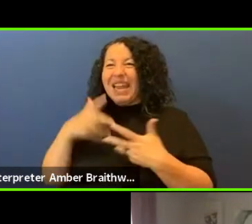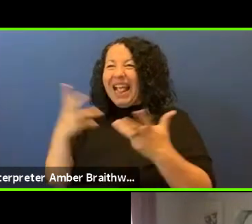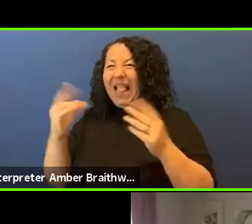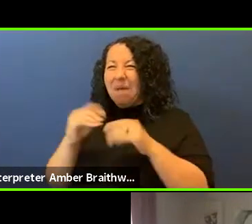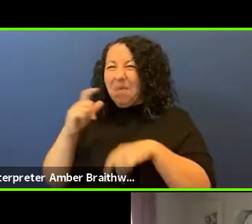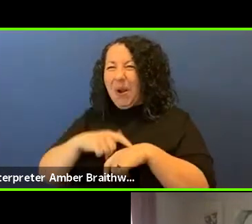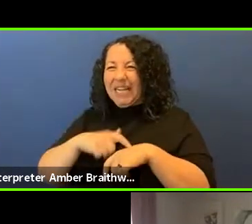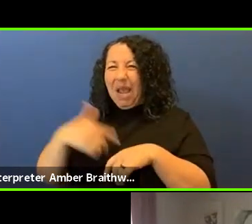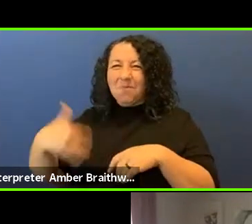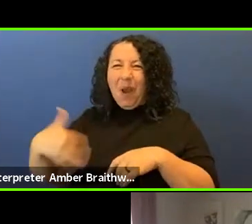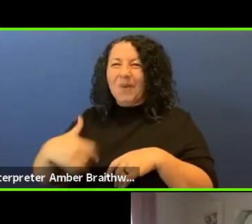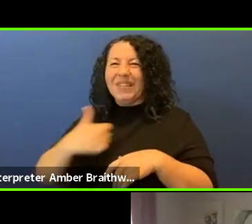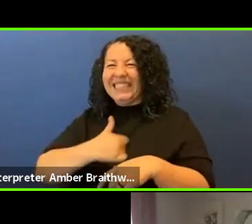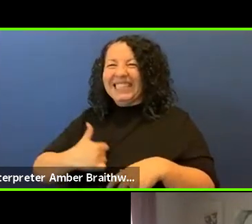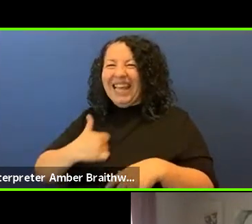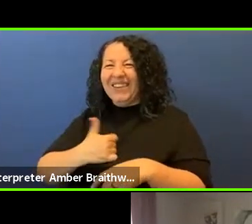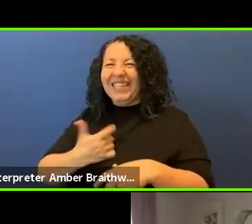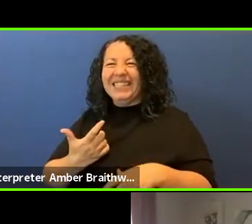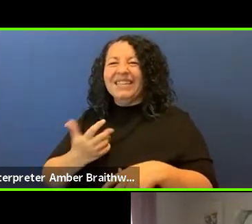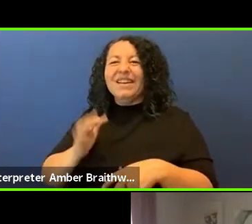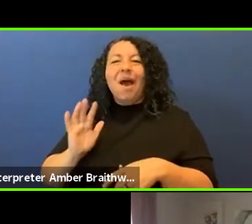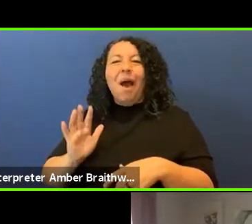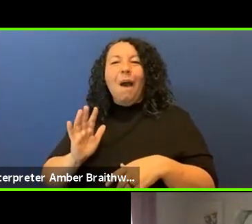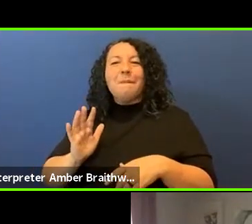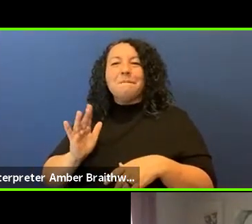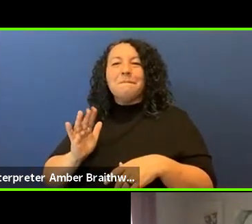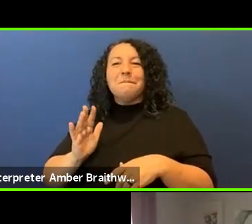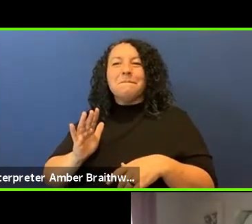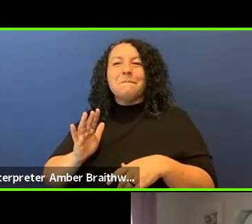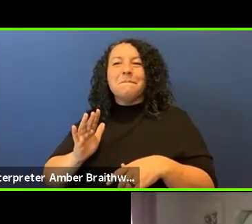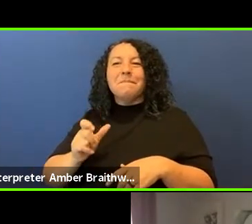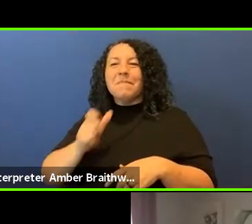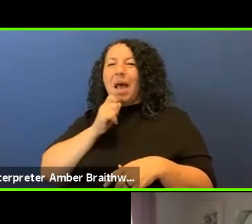I apologize - I'm not sure how this is going to work because I still